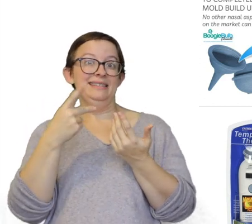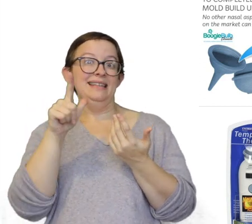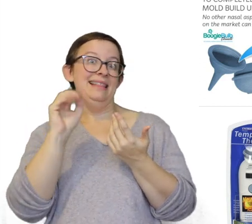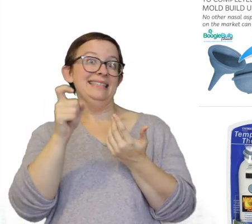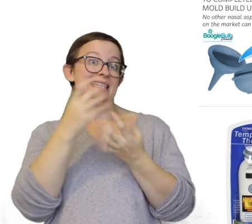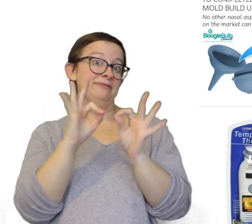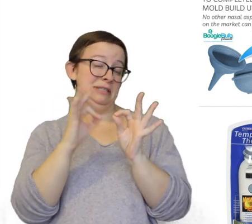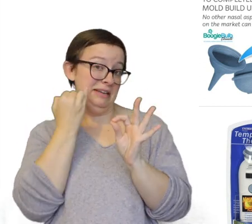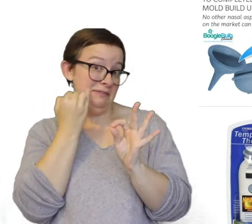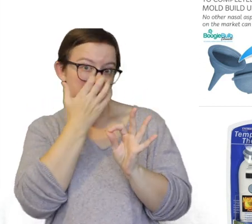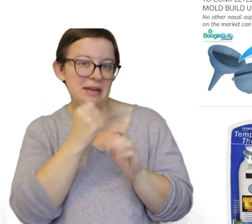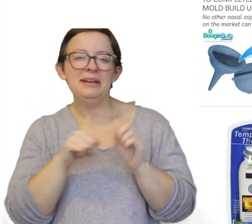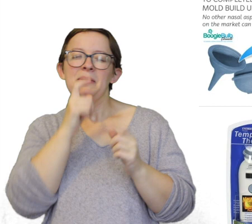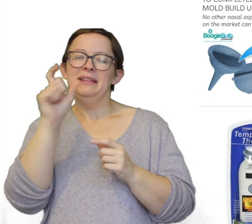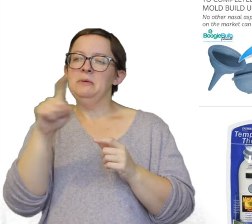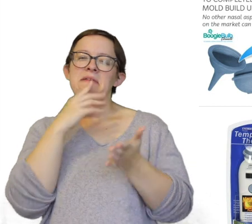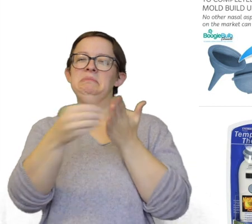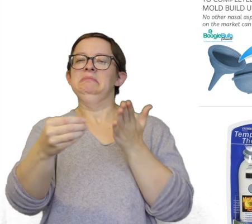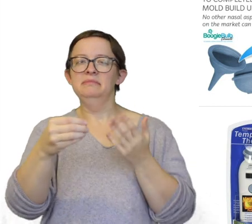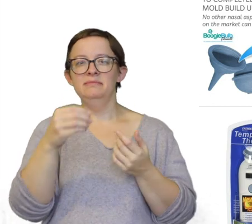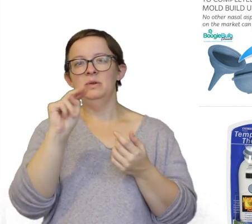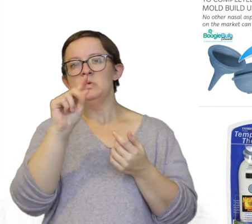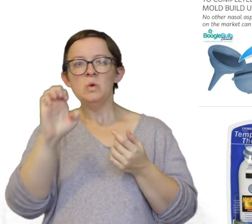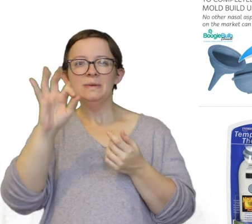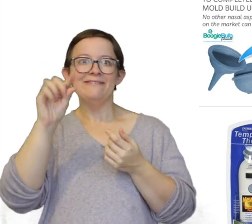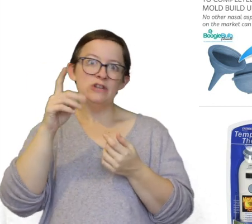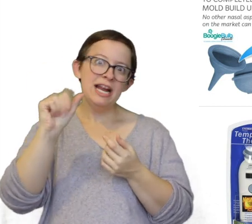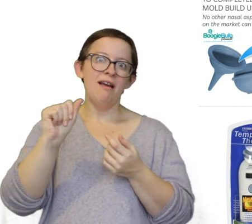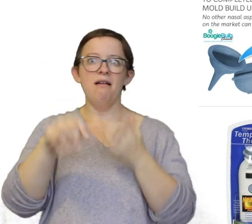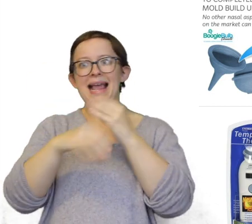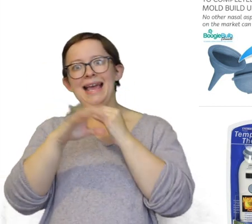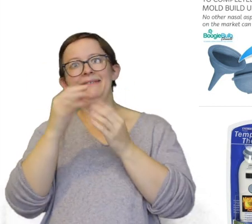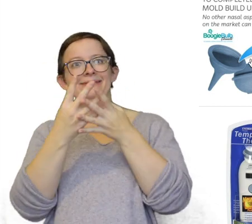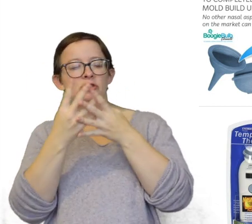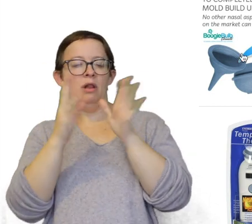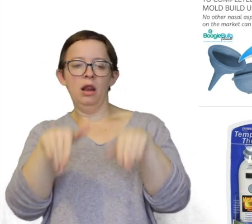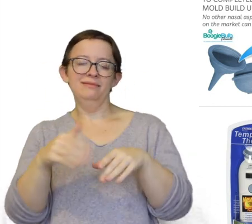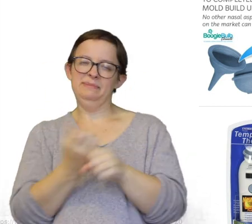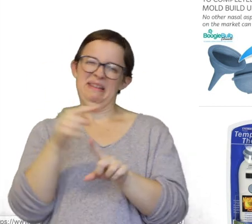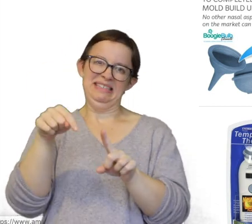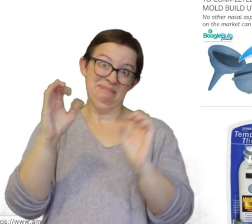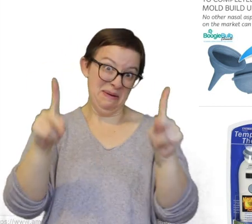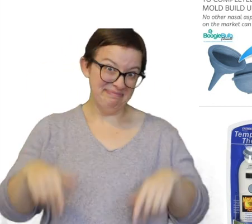I don't think you need to sport for the Nosefrida and all of the filters and all that other fancy stuff. Just get a boogie bulb okay.